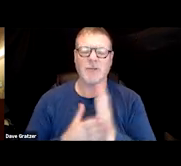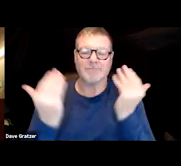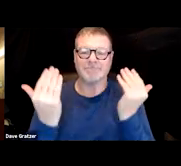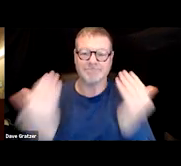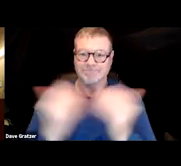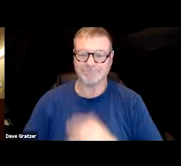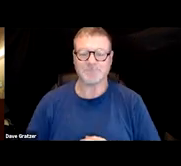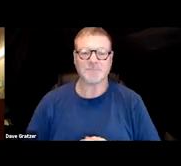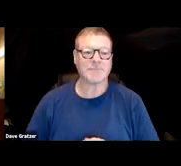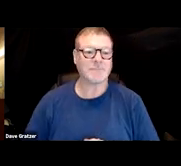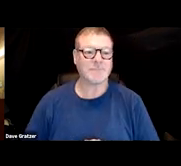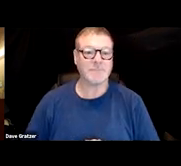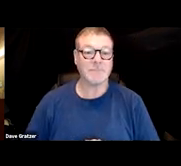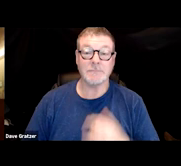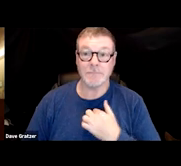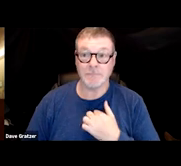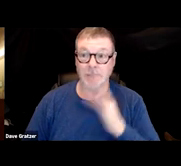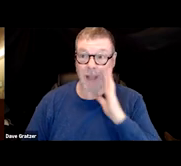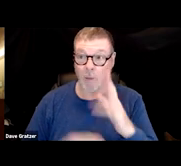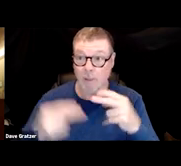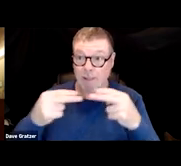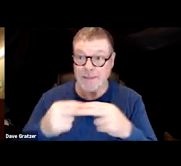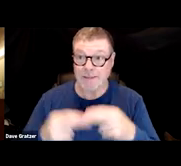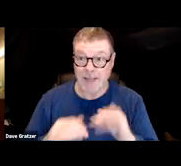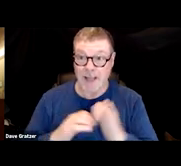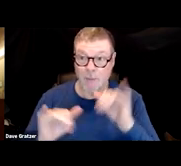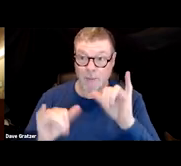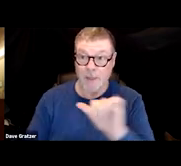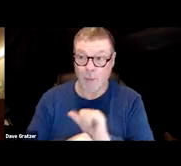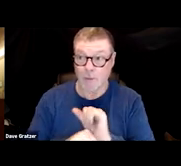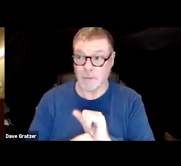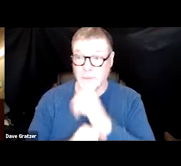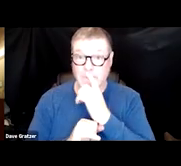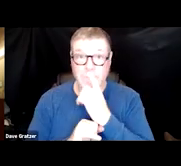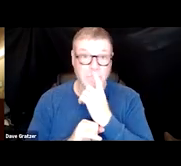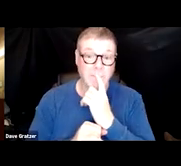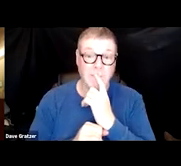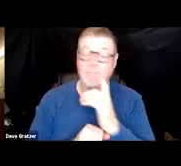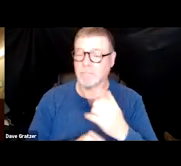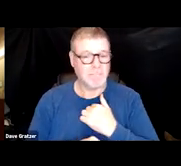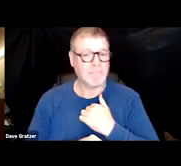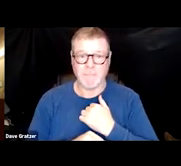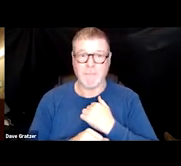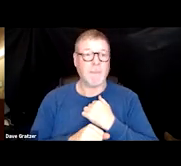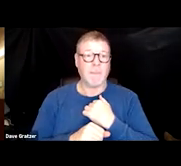So am I gonna move the slides here? Is that how it's gonna work? We can do that. - I can do this.